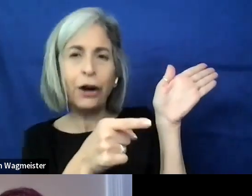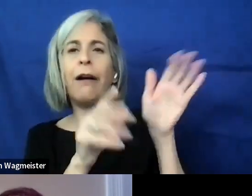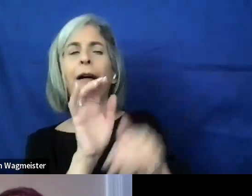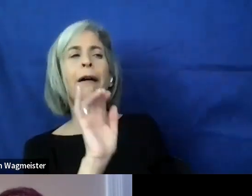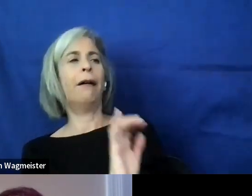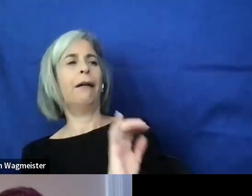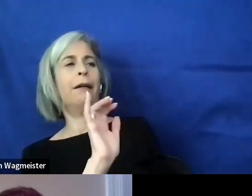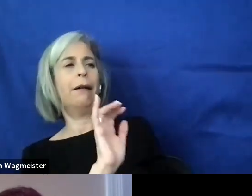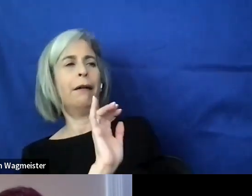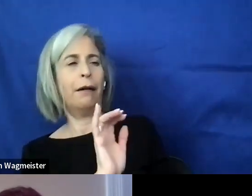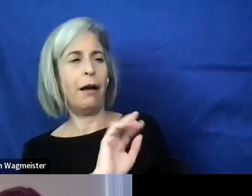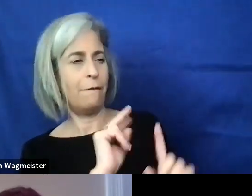view of the team.